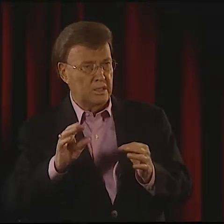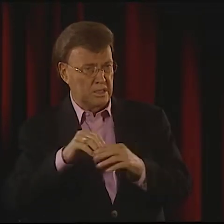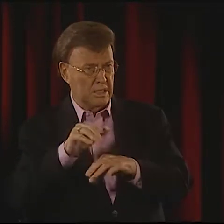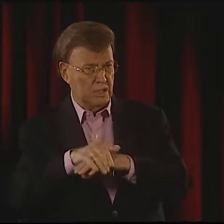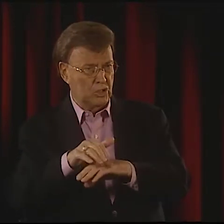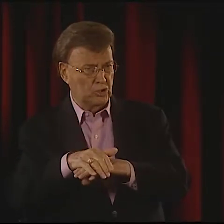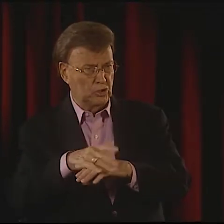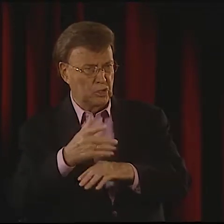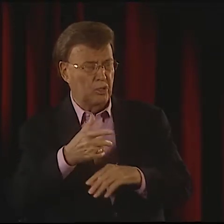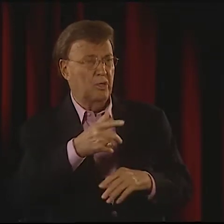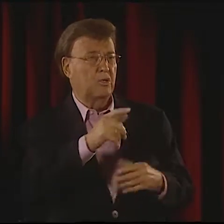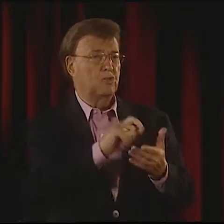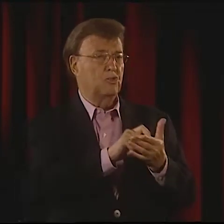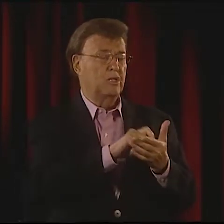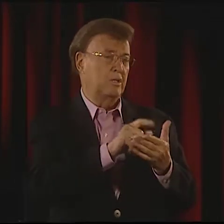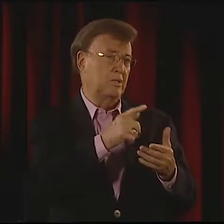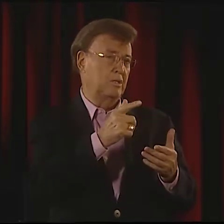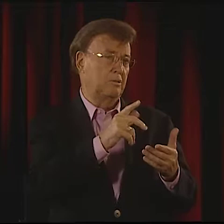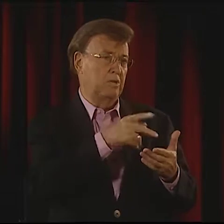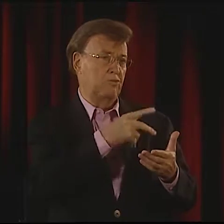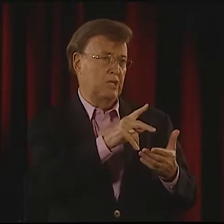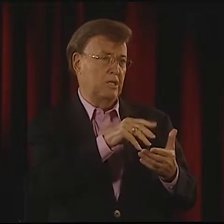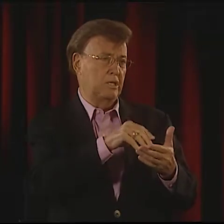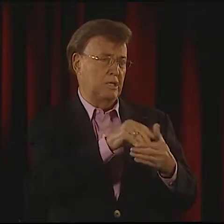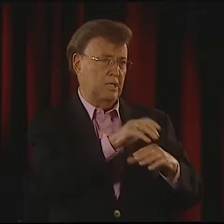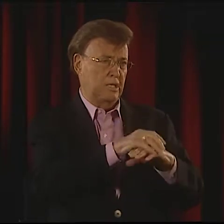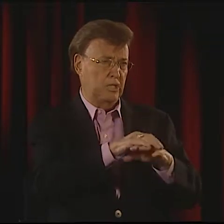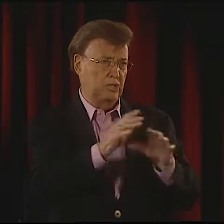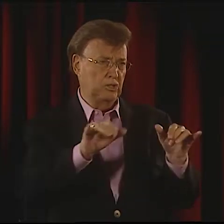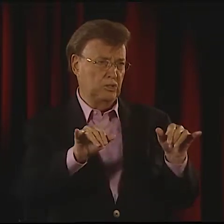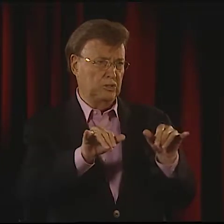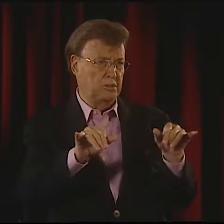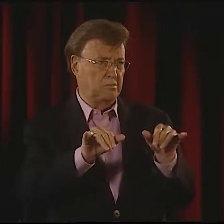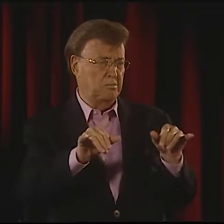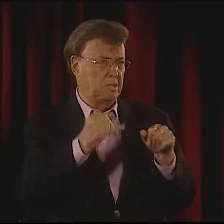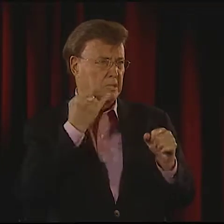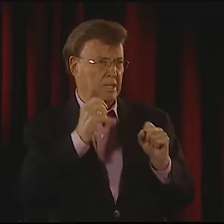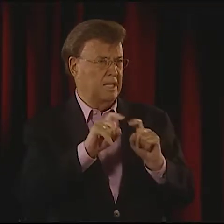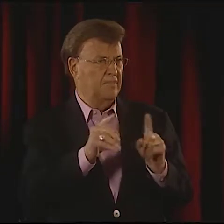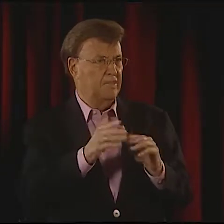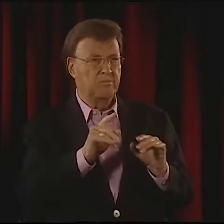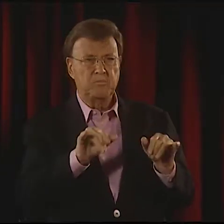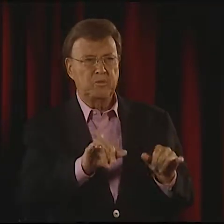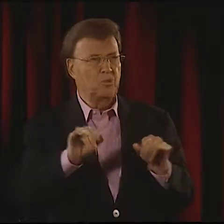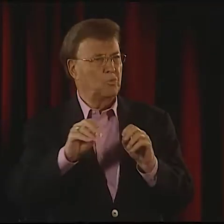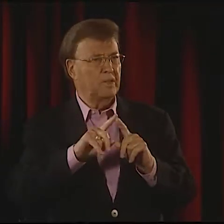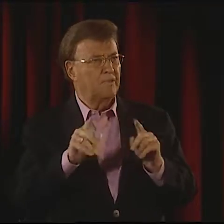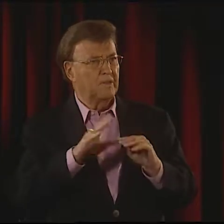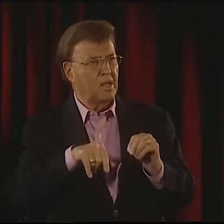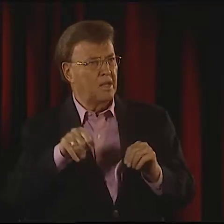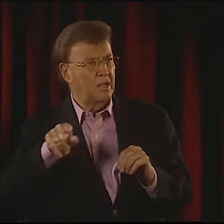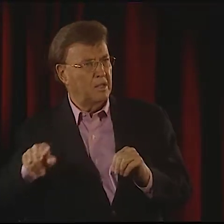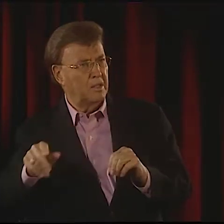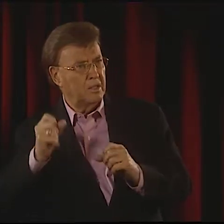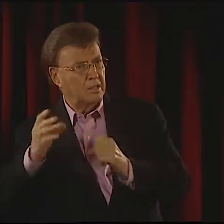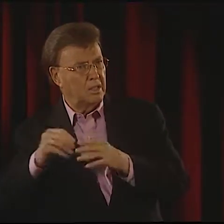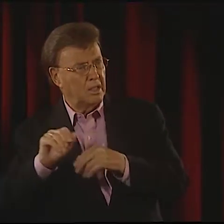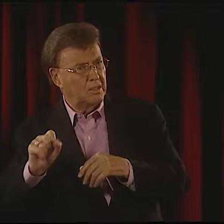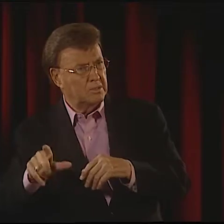AND TELLING A STORY IN ENGLISH OR WRITTEN POETRY IS IN ENGLISH, THAT'S SIMILAR,